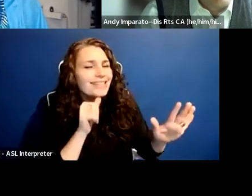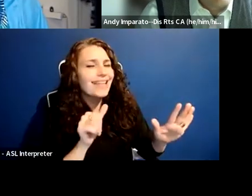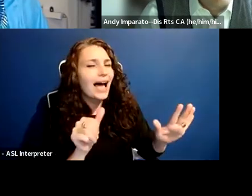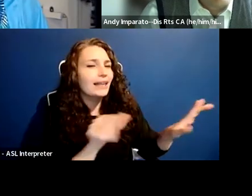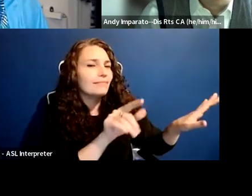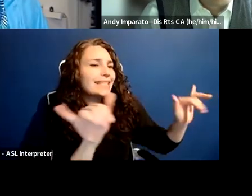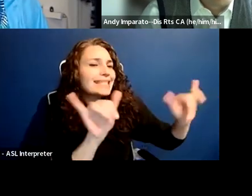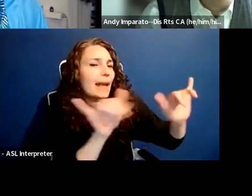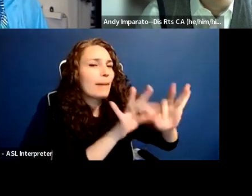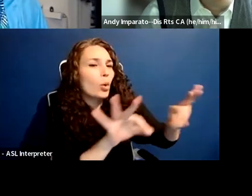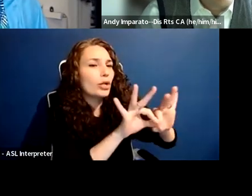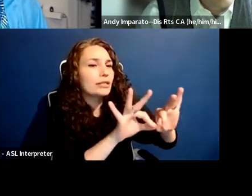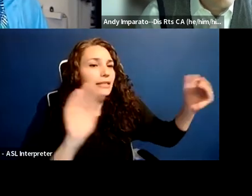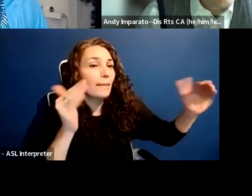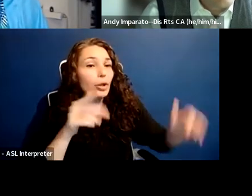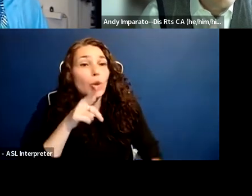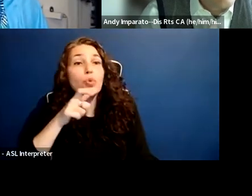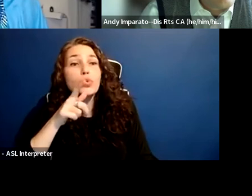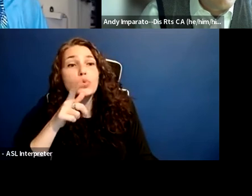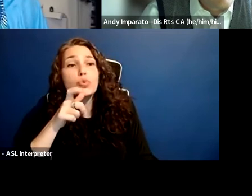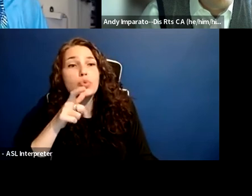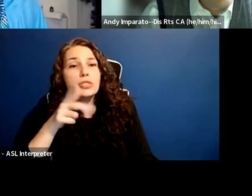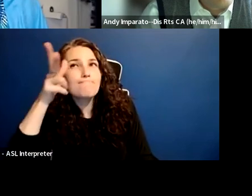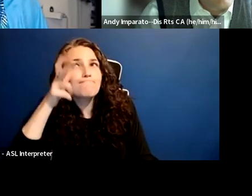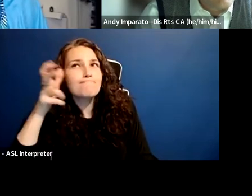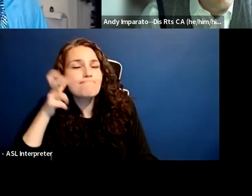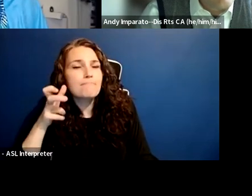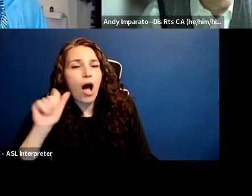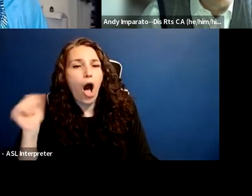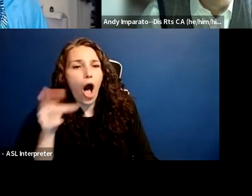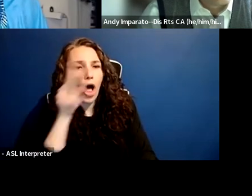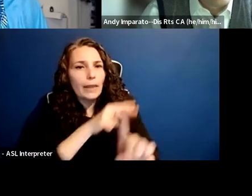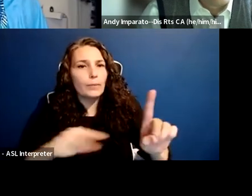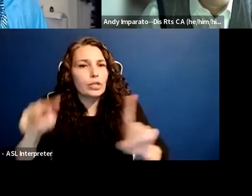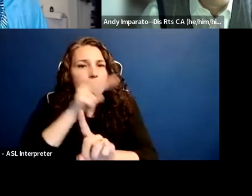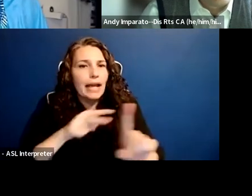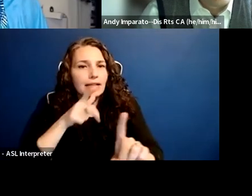the pandemic has disrupted everything. It has certainly disrupted our business model at Disability Rights California.